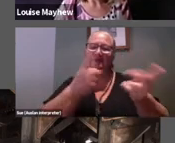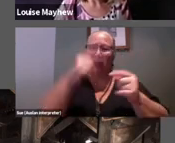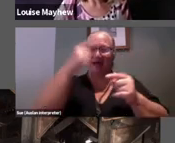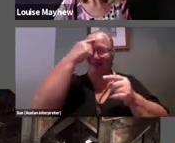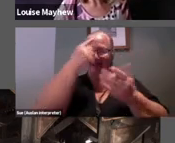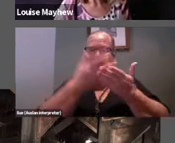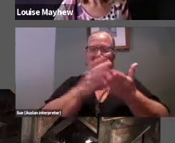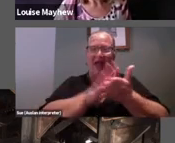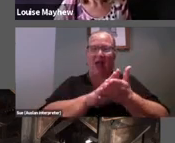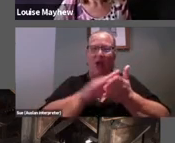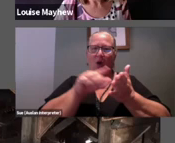senses work.